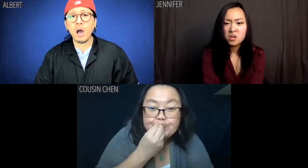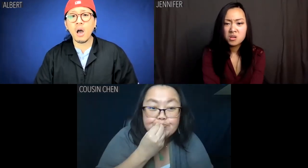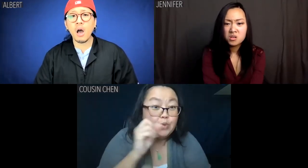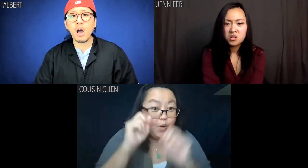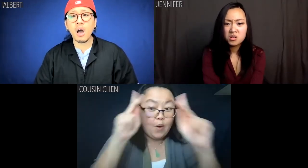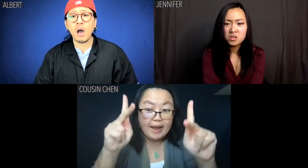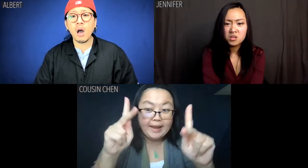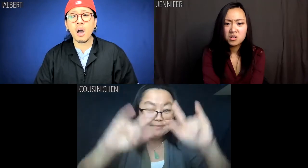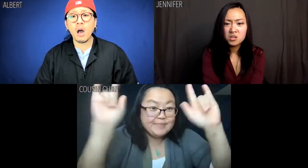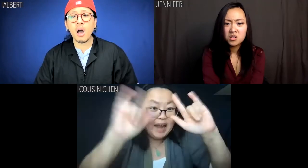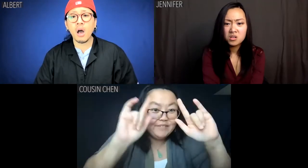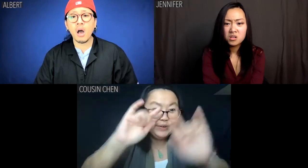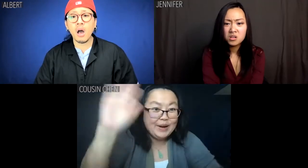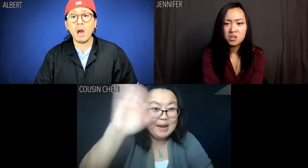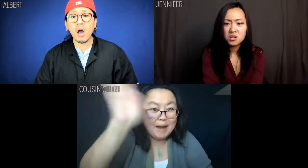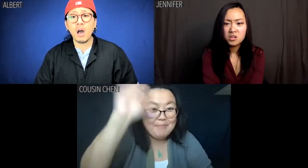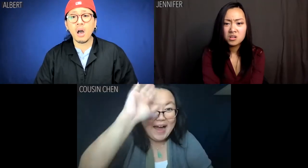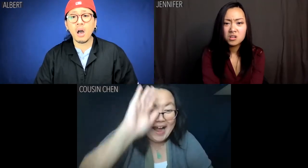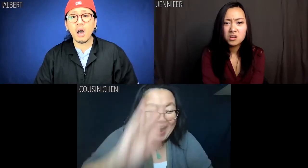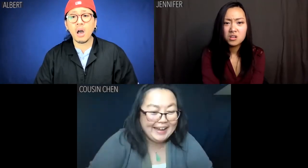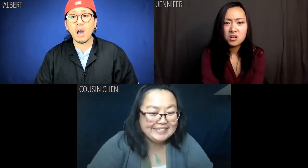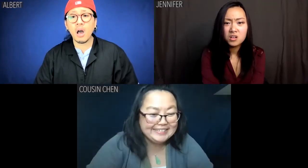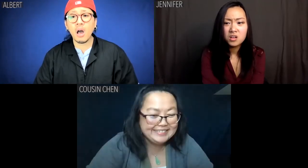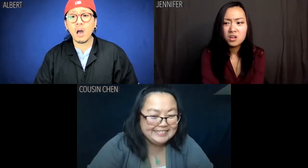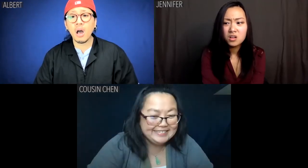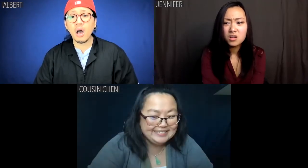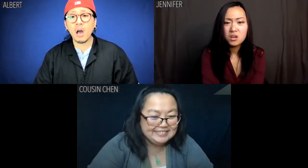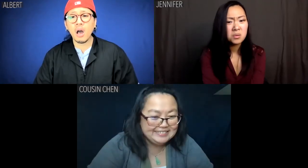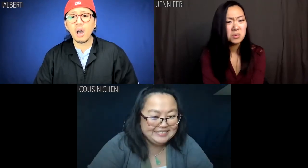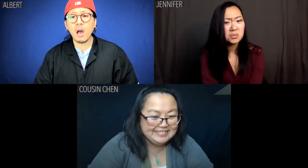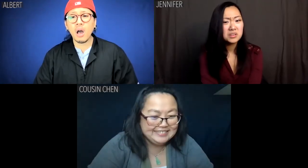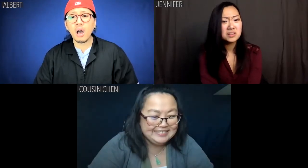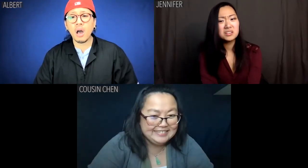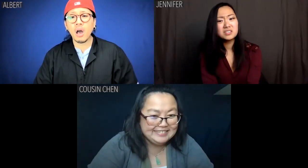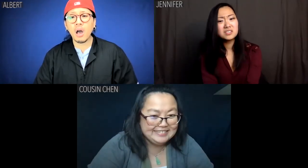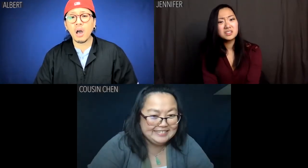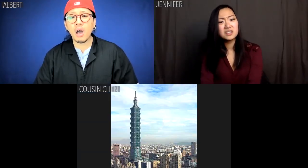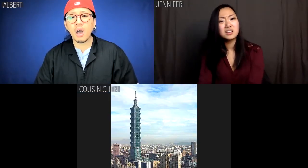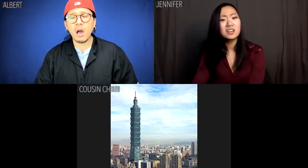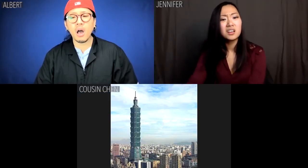OK, love you, buh-bye.